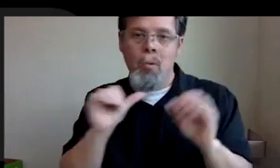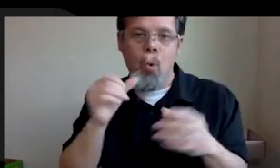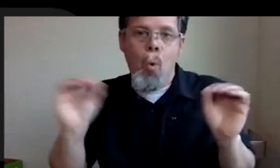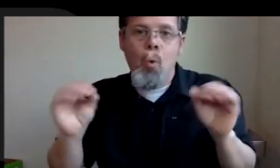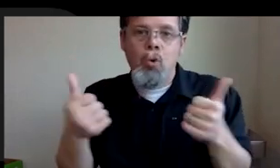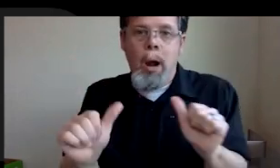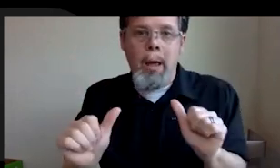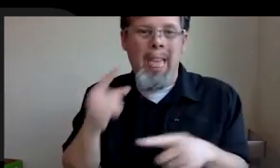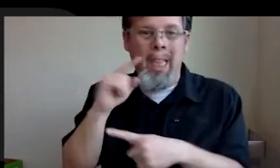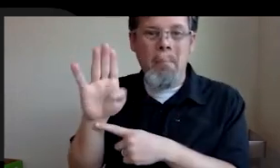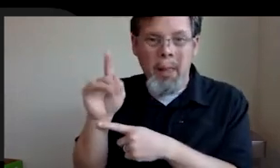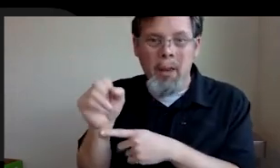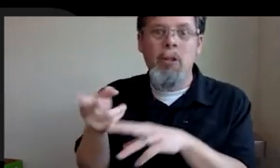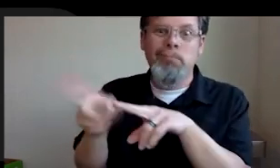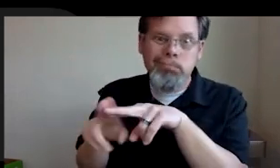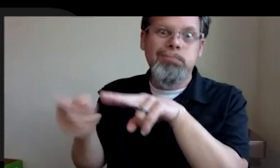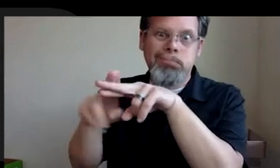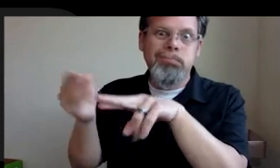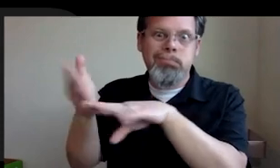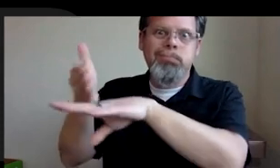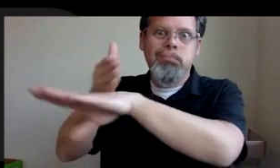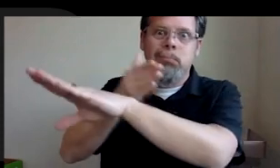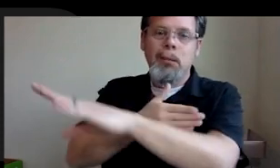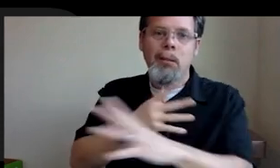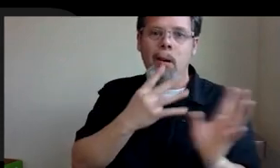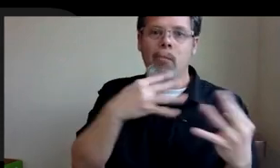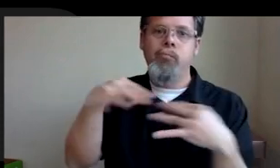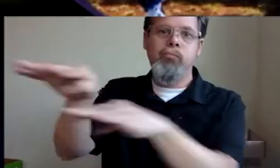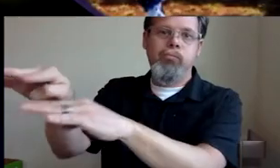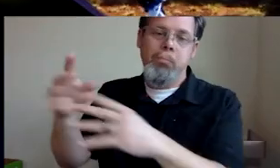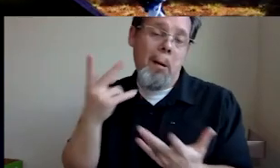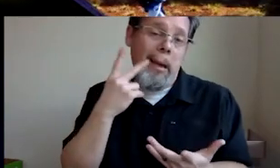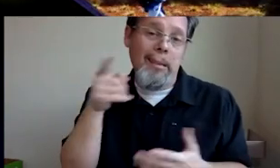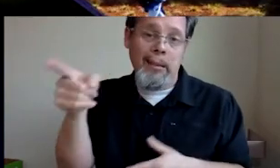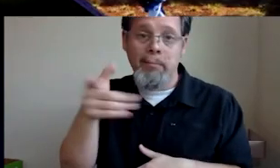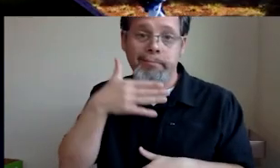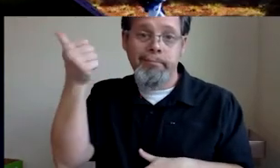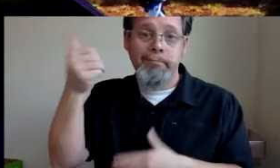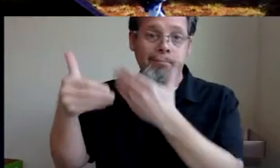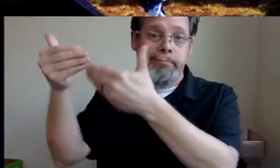just going to keep getting market share. That's how I see it working out. Absolutely. Let's see,